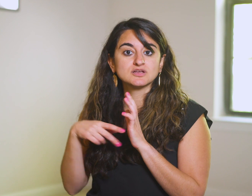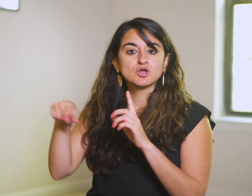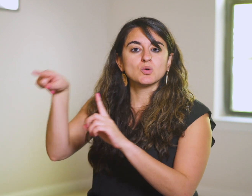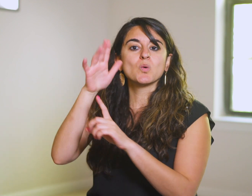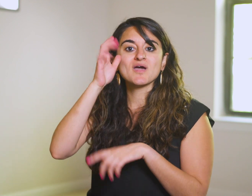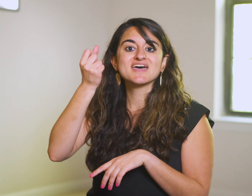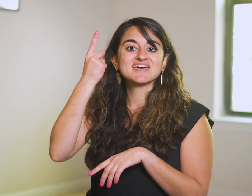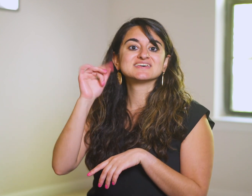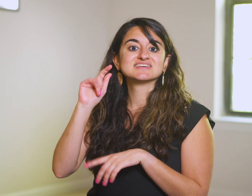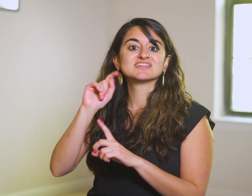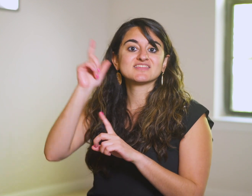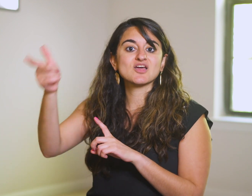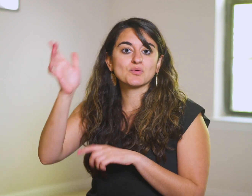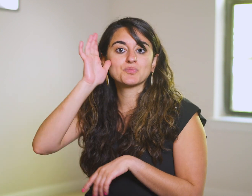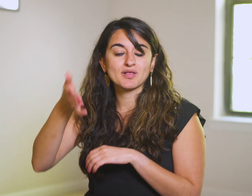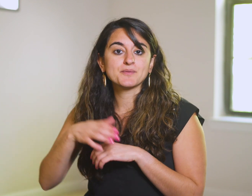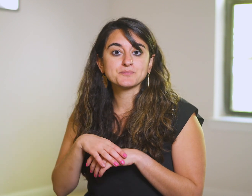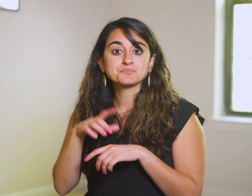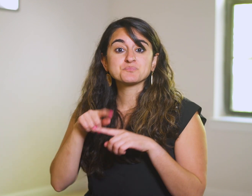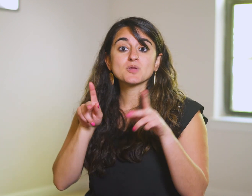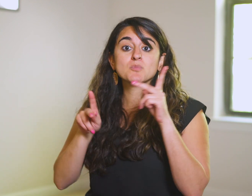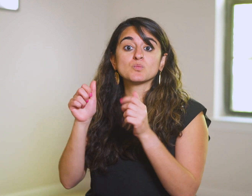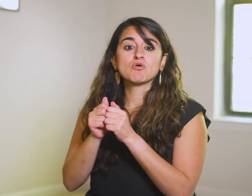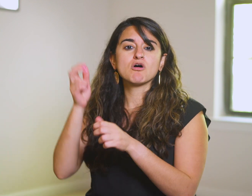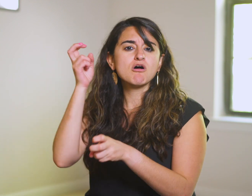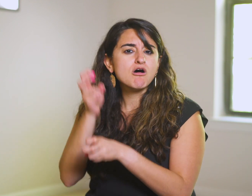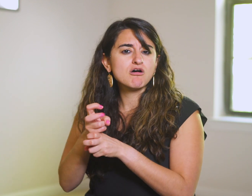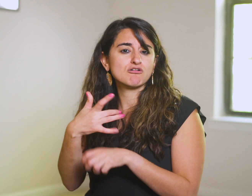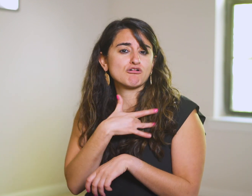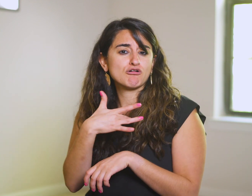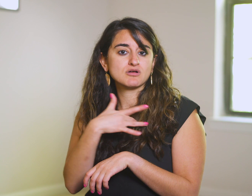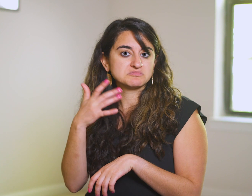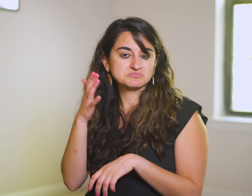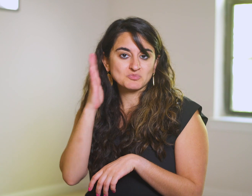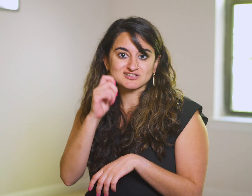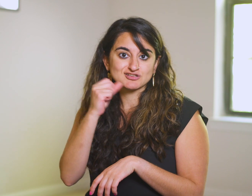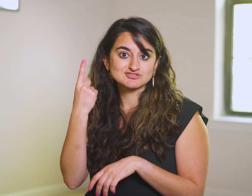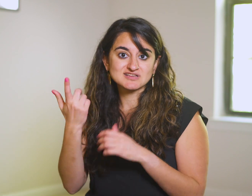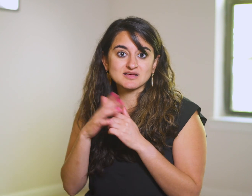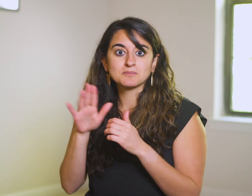You guys will get it, but the people with hard hearts won’t.